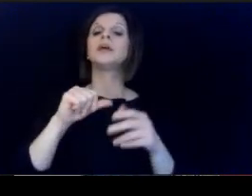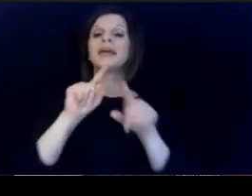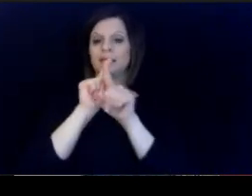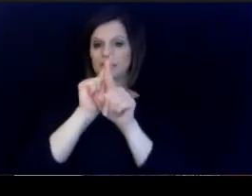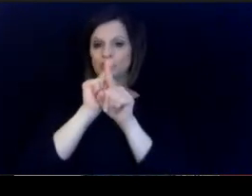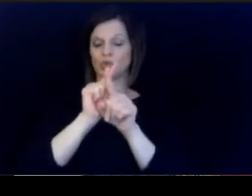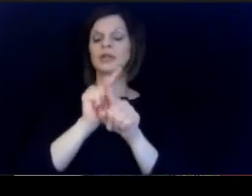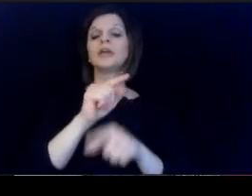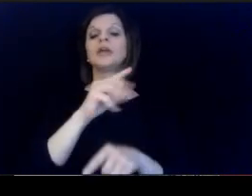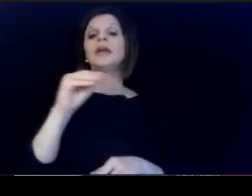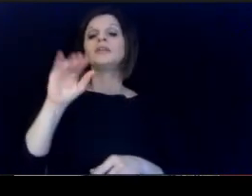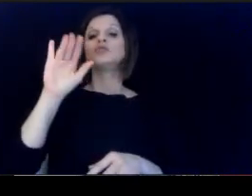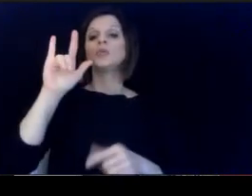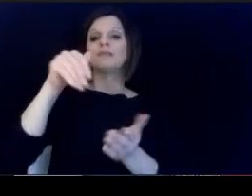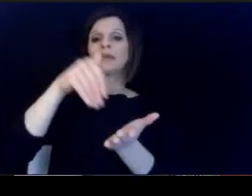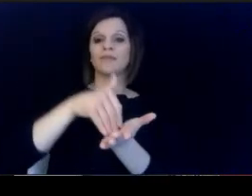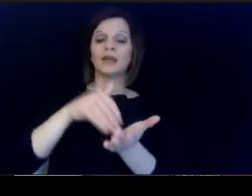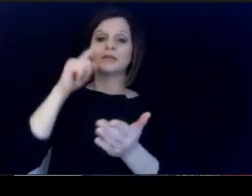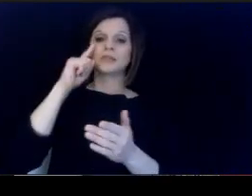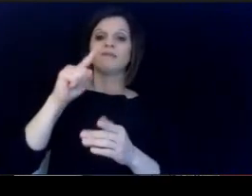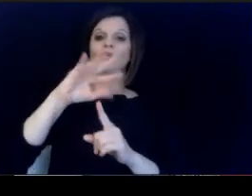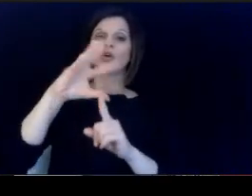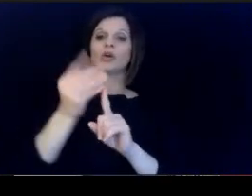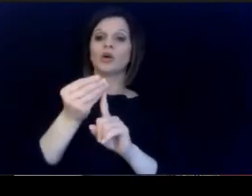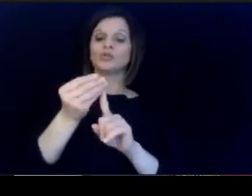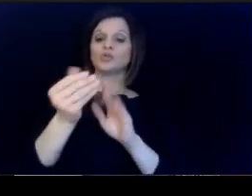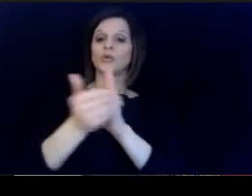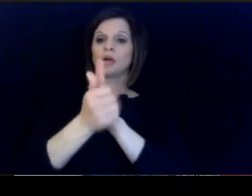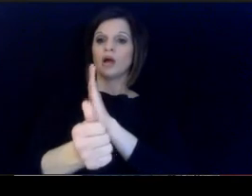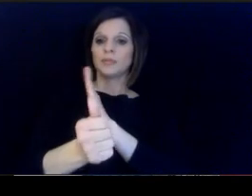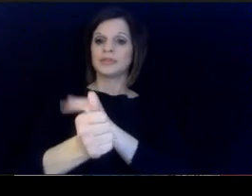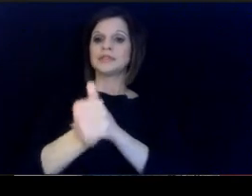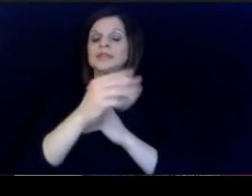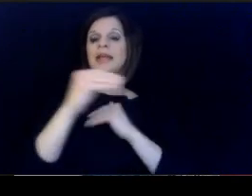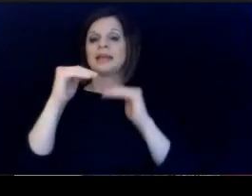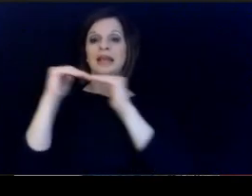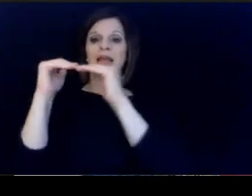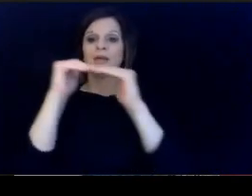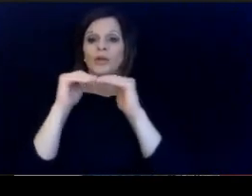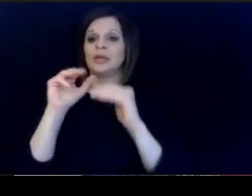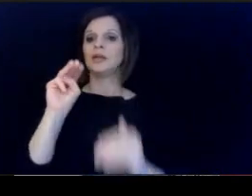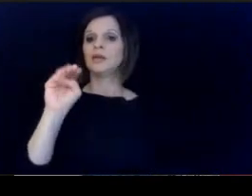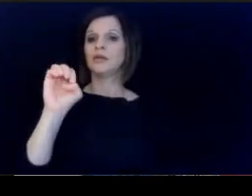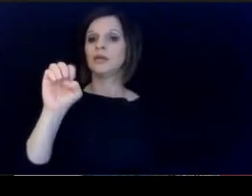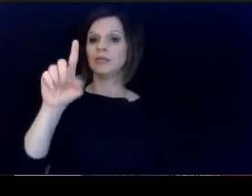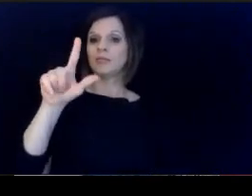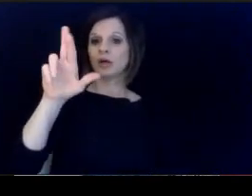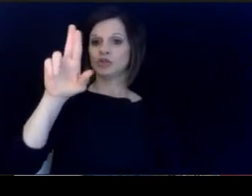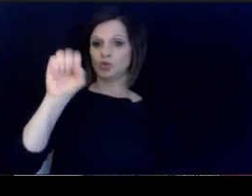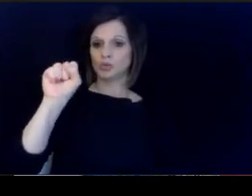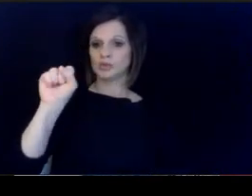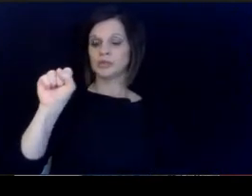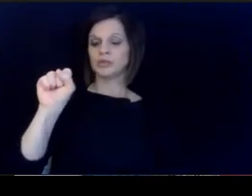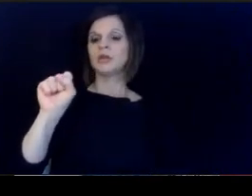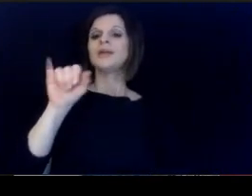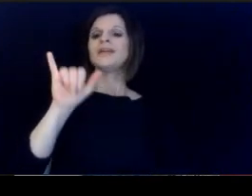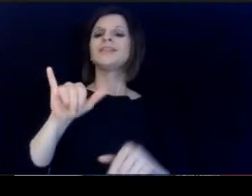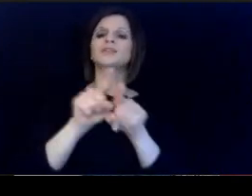and mentoring, and 25,000 for cultural. competency. And equity modules and that is also included in.